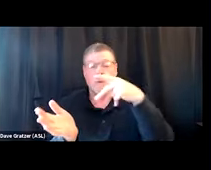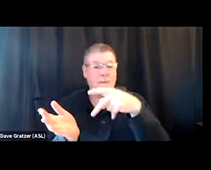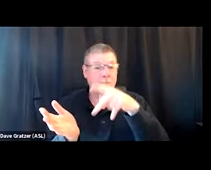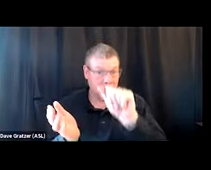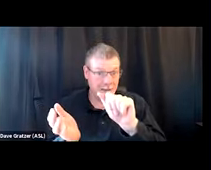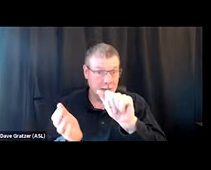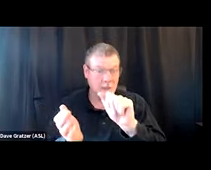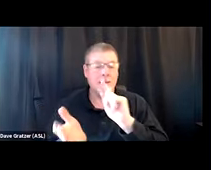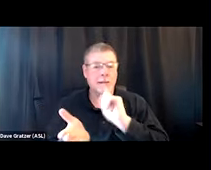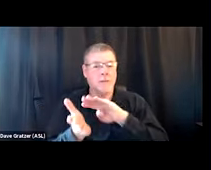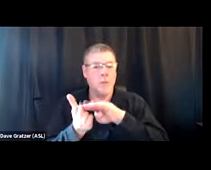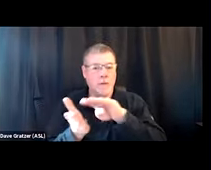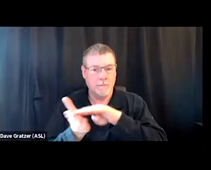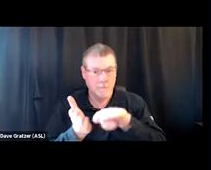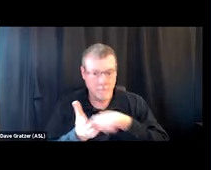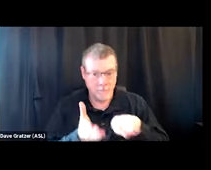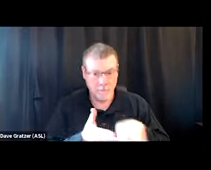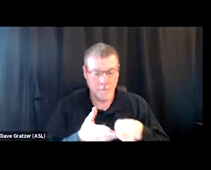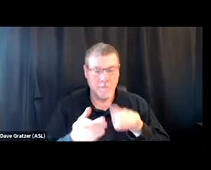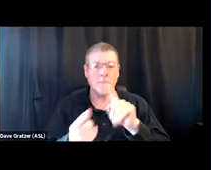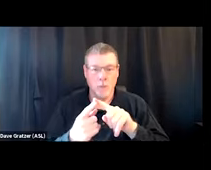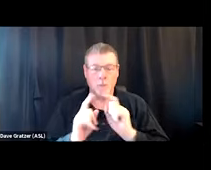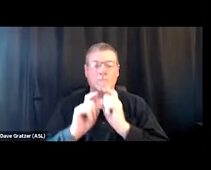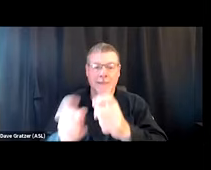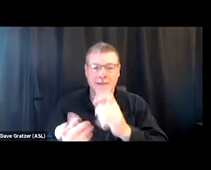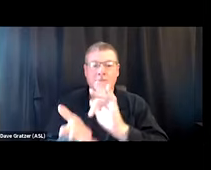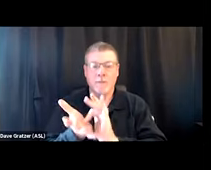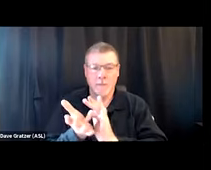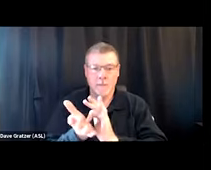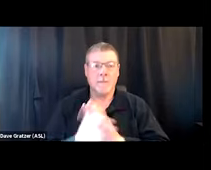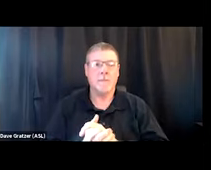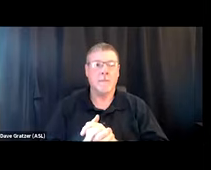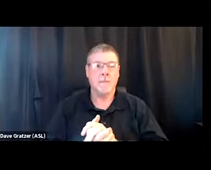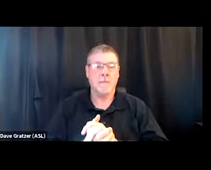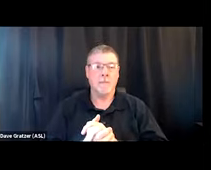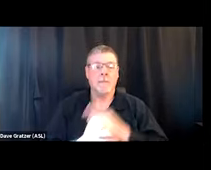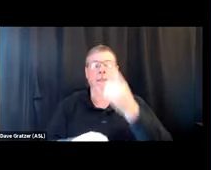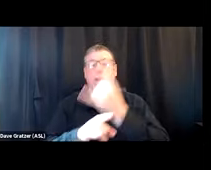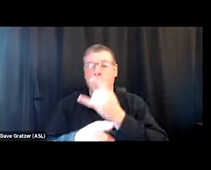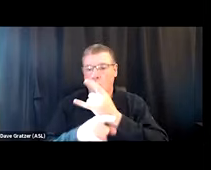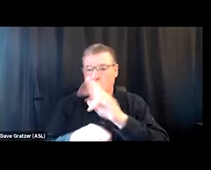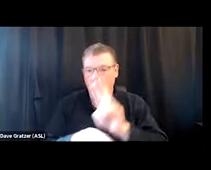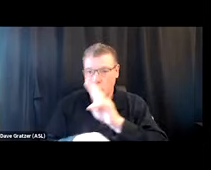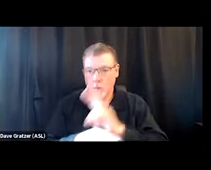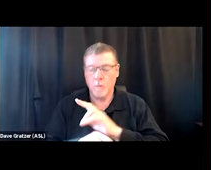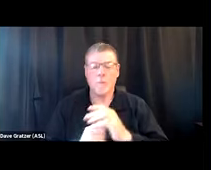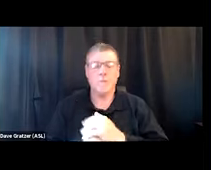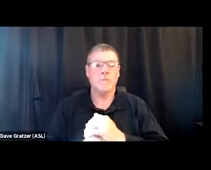is wavered to prescribe medication for opioid use, alcohol use, like, naltrexone,